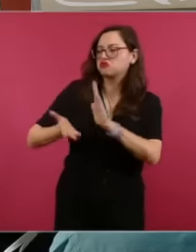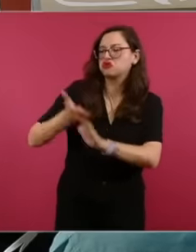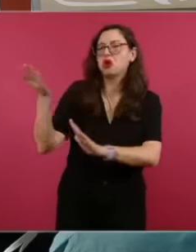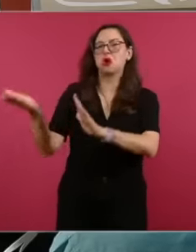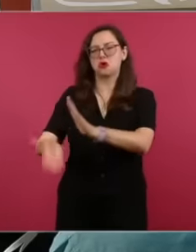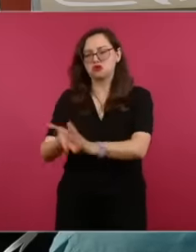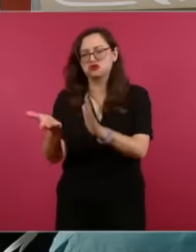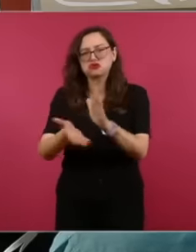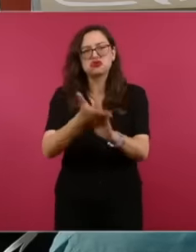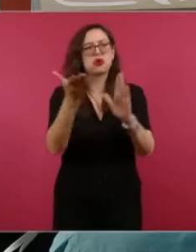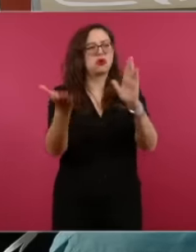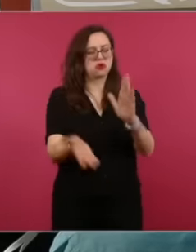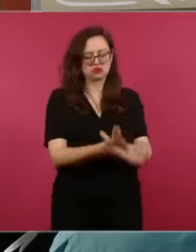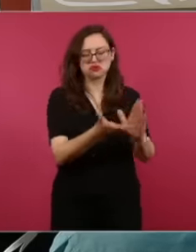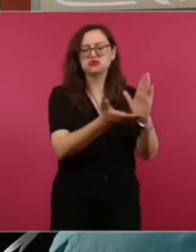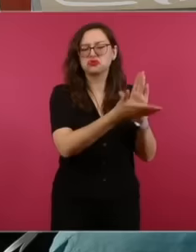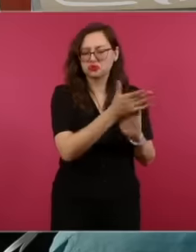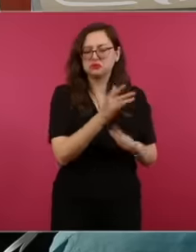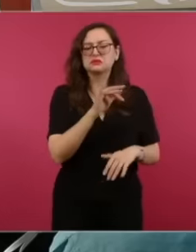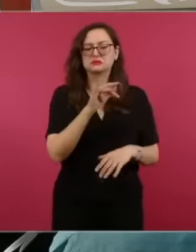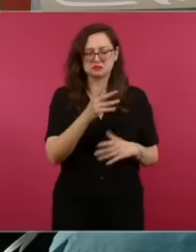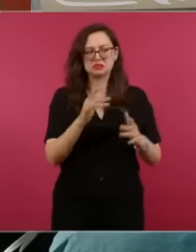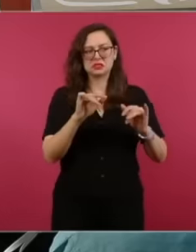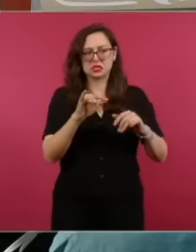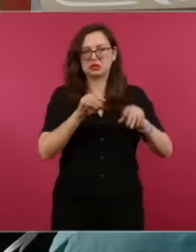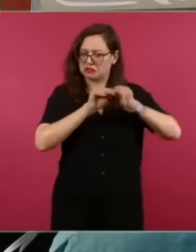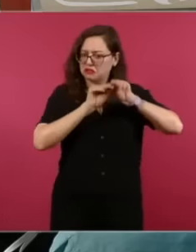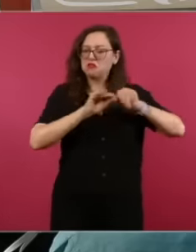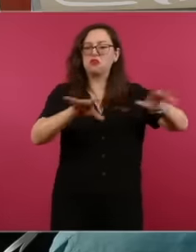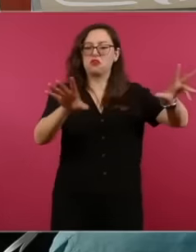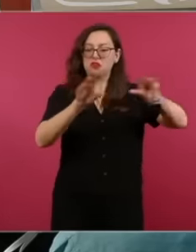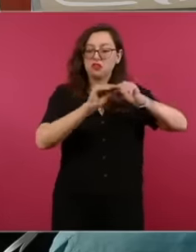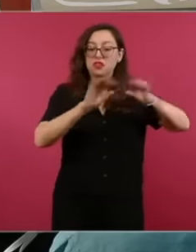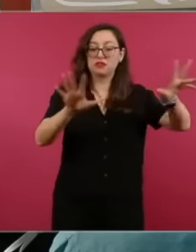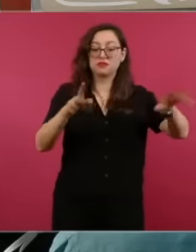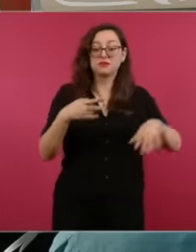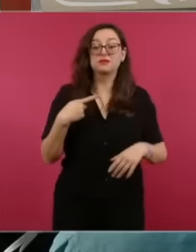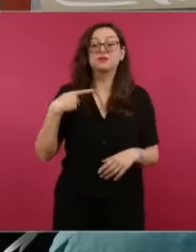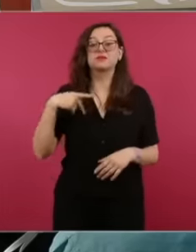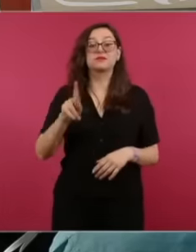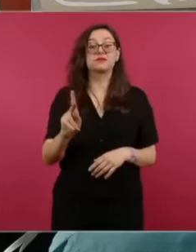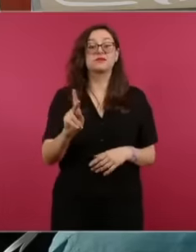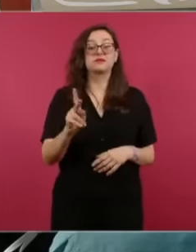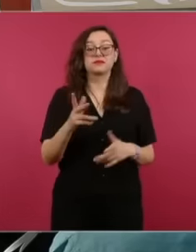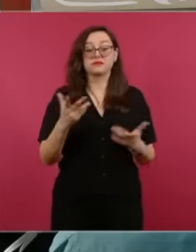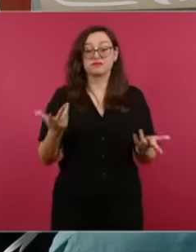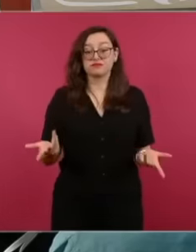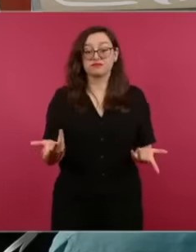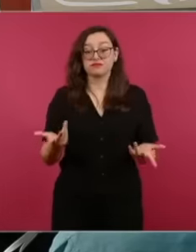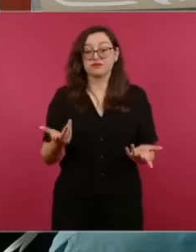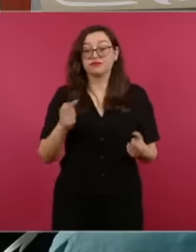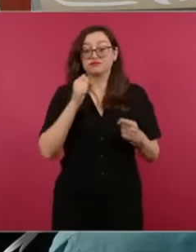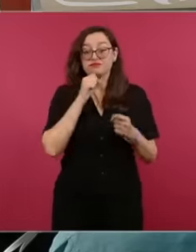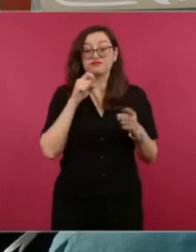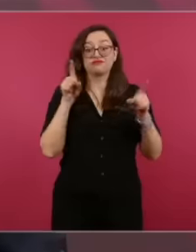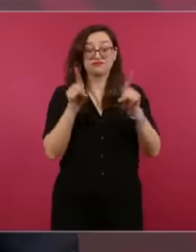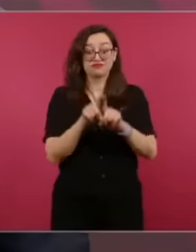energy sector is never good. It had been more than 40 years without building a refinery in the